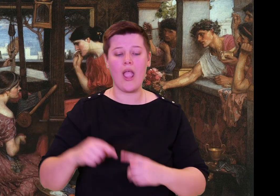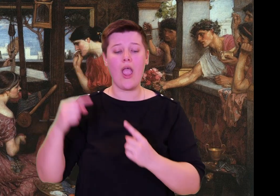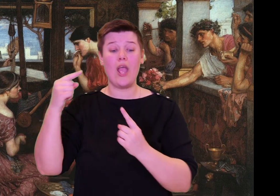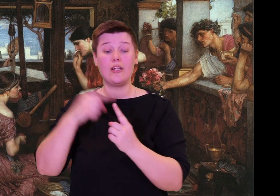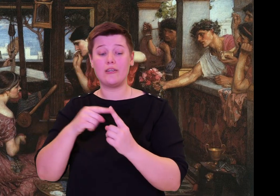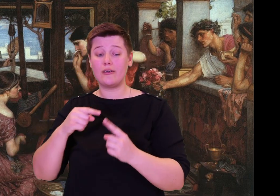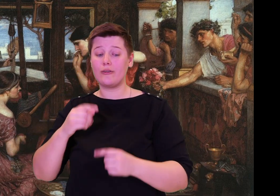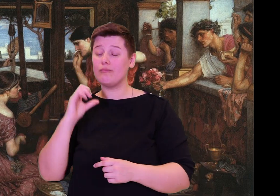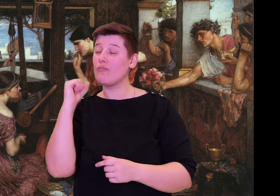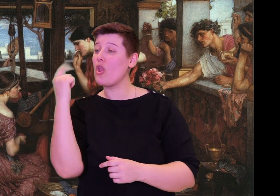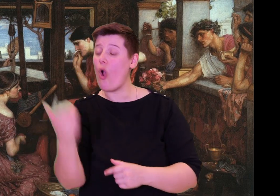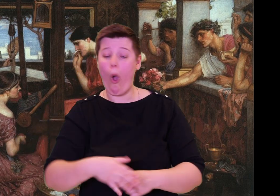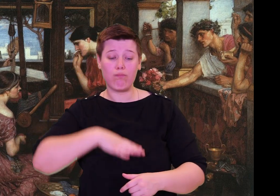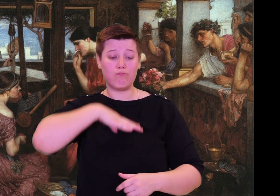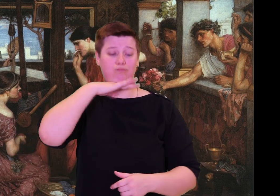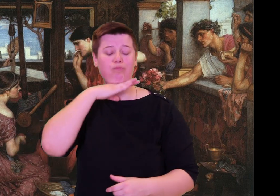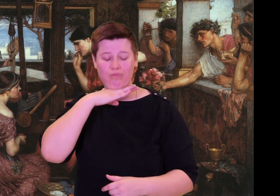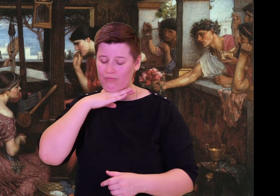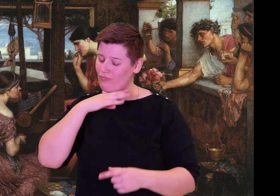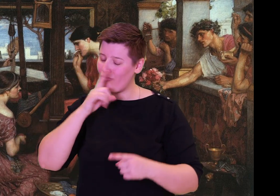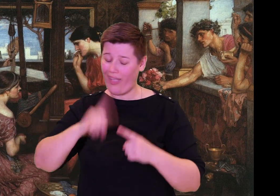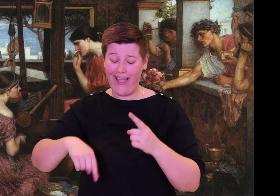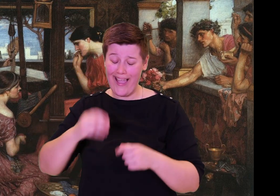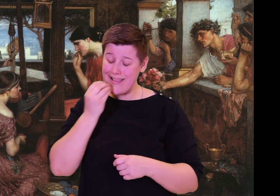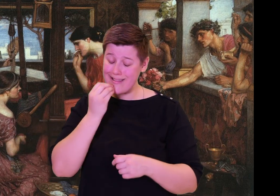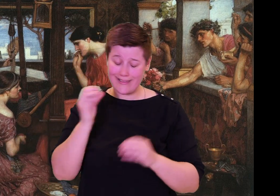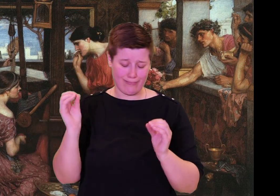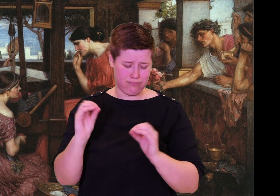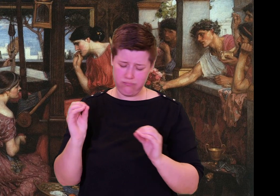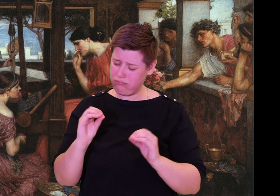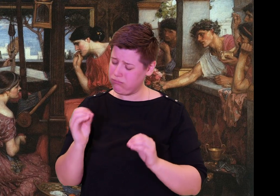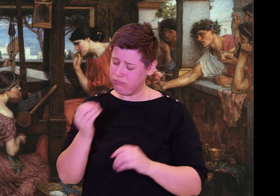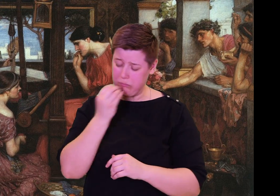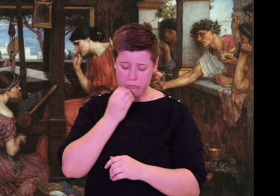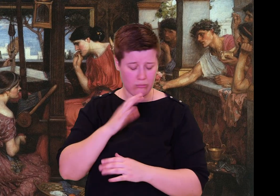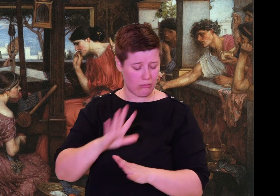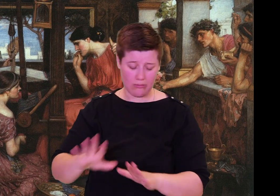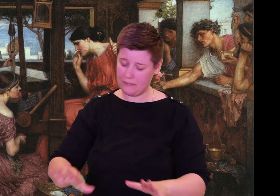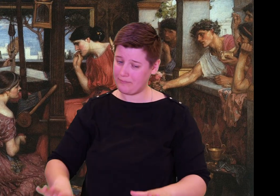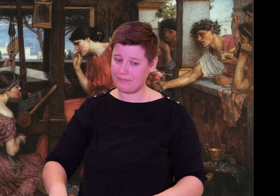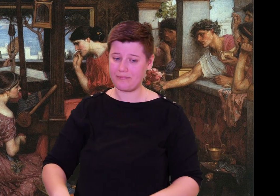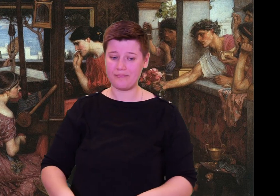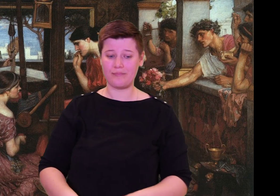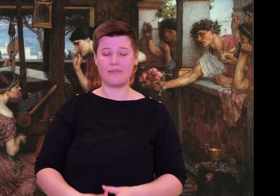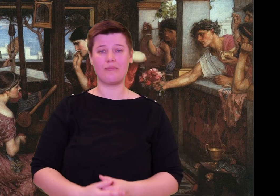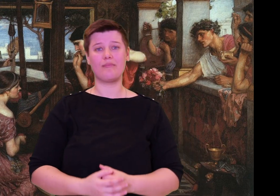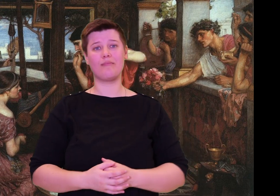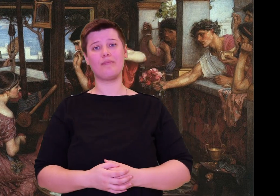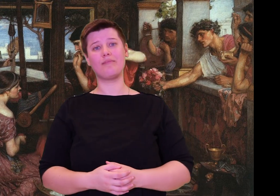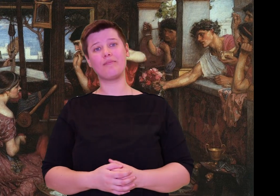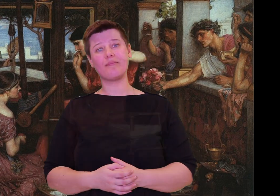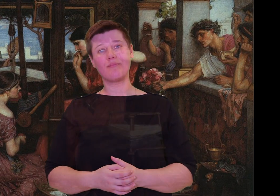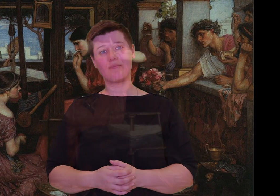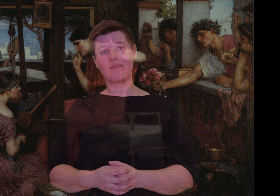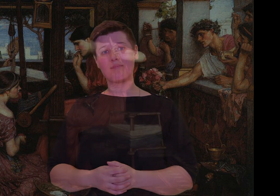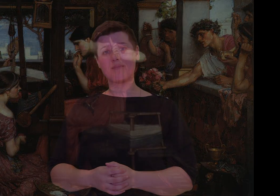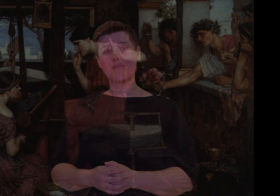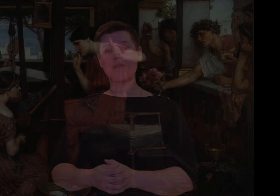themselves to pieces, sharing round the glorious feast till they could eat no more.